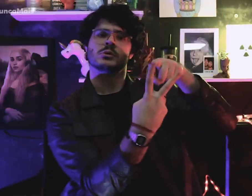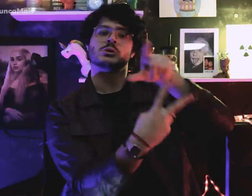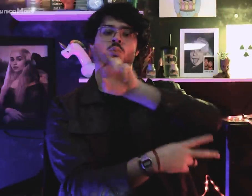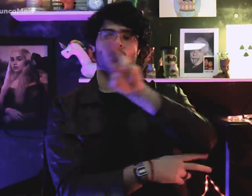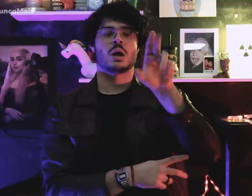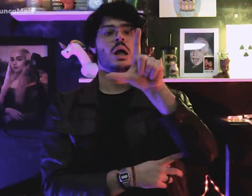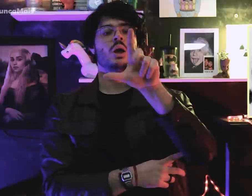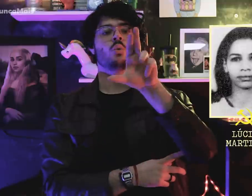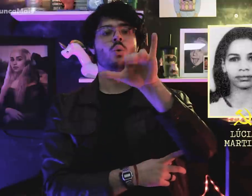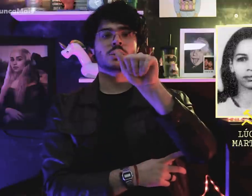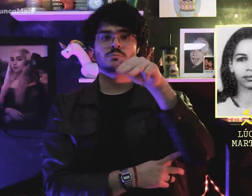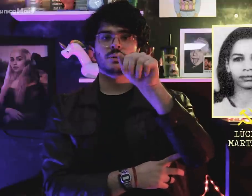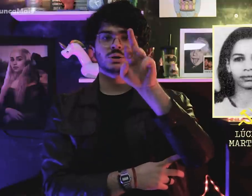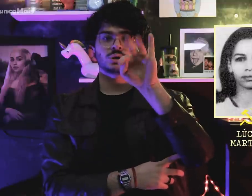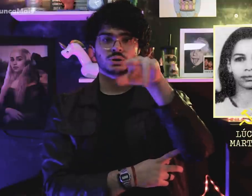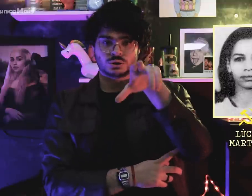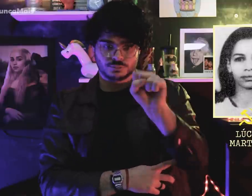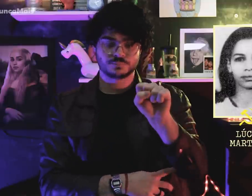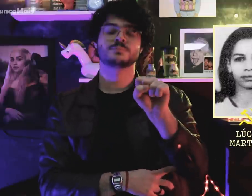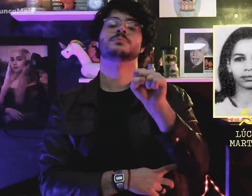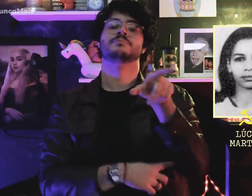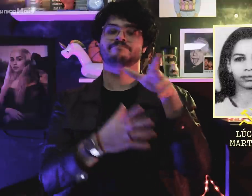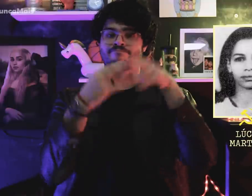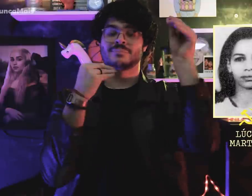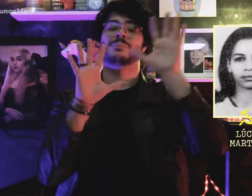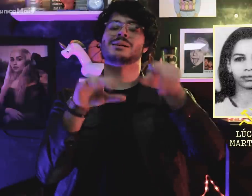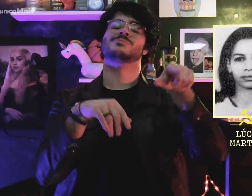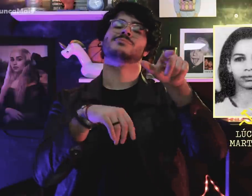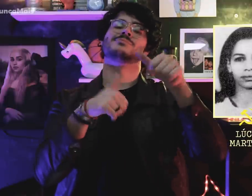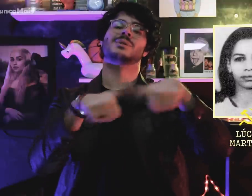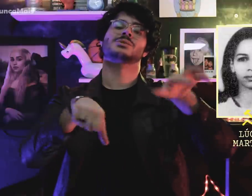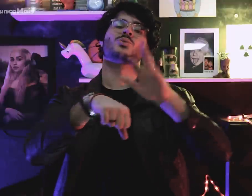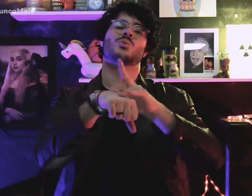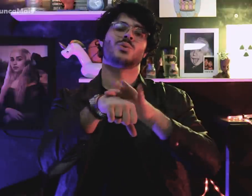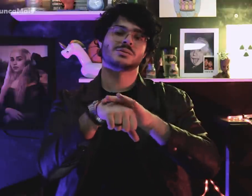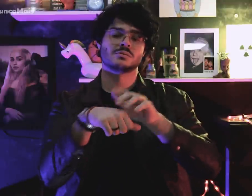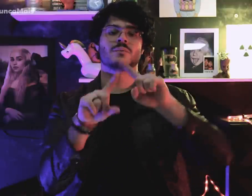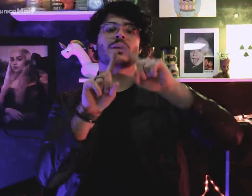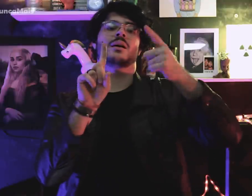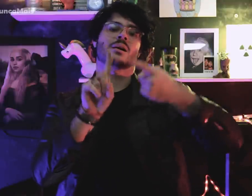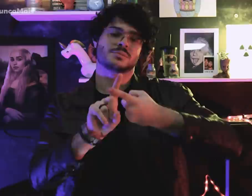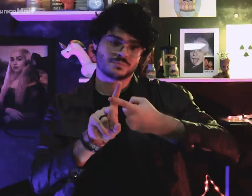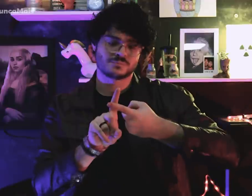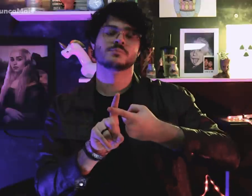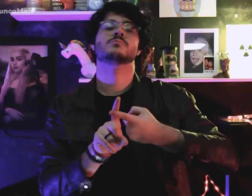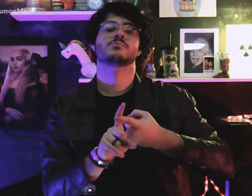Uma delas era Lúcia Martins, que estava doente e grávida,